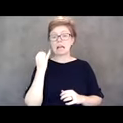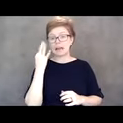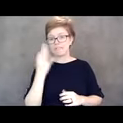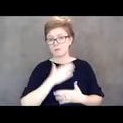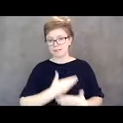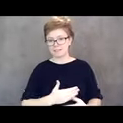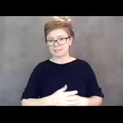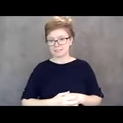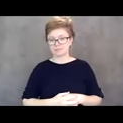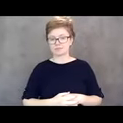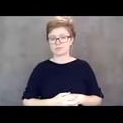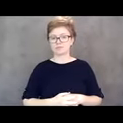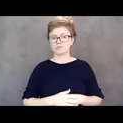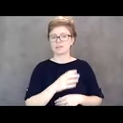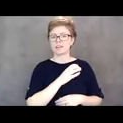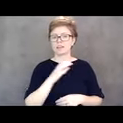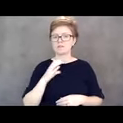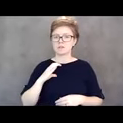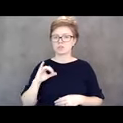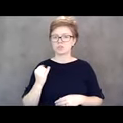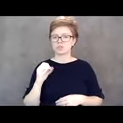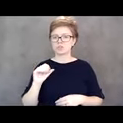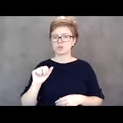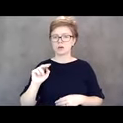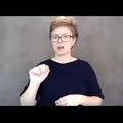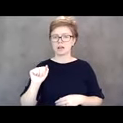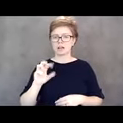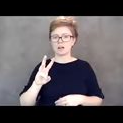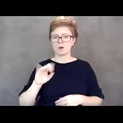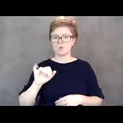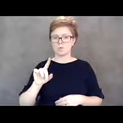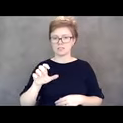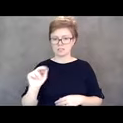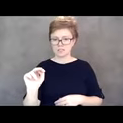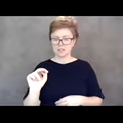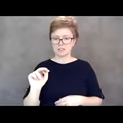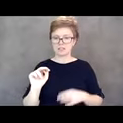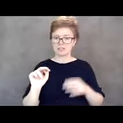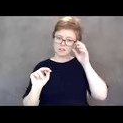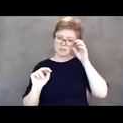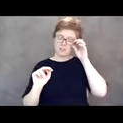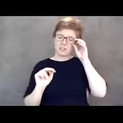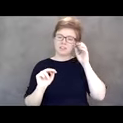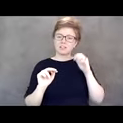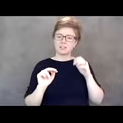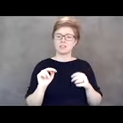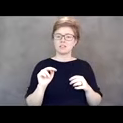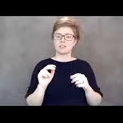Commissioner Joanna Wilson. of the Oregon Disability Commission.